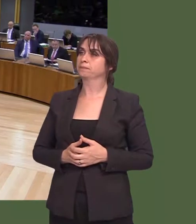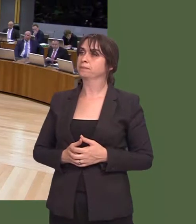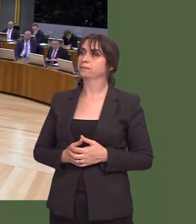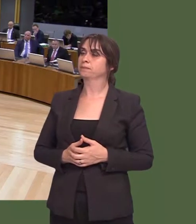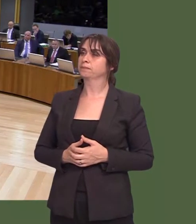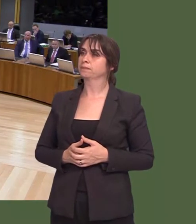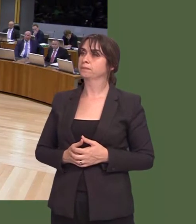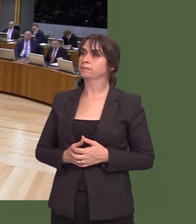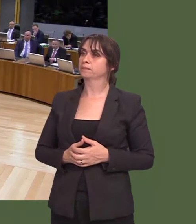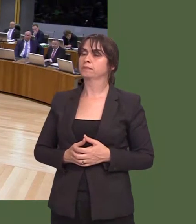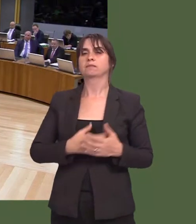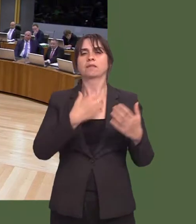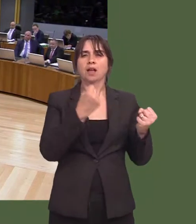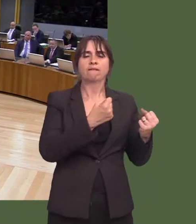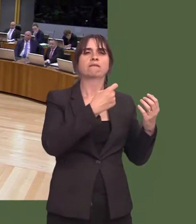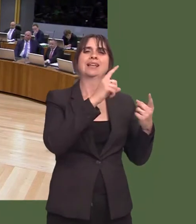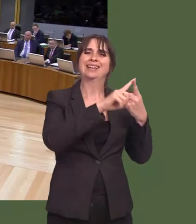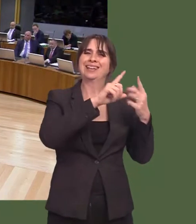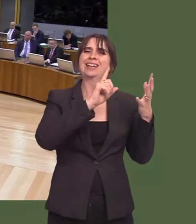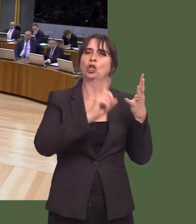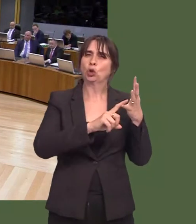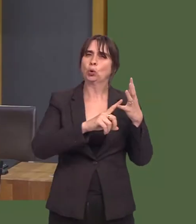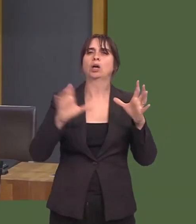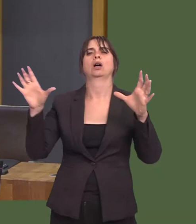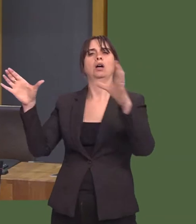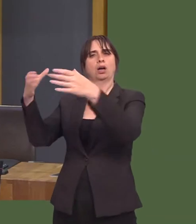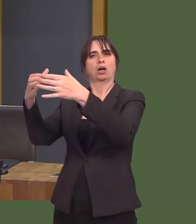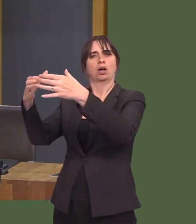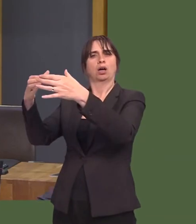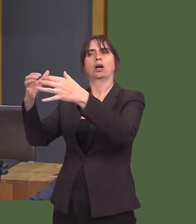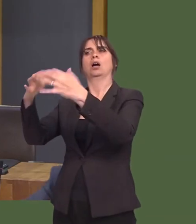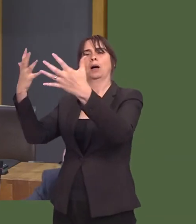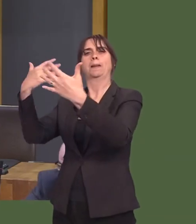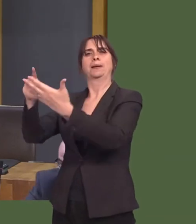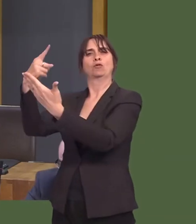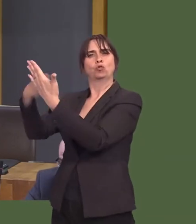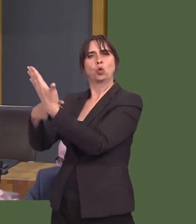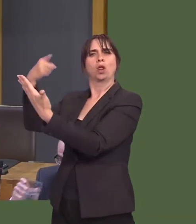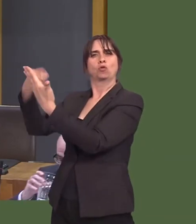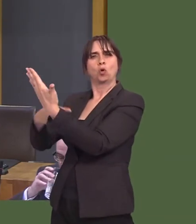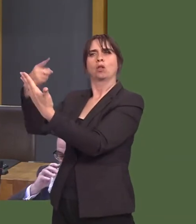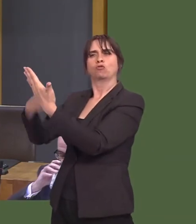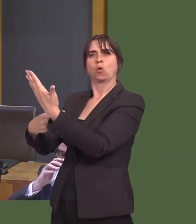gyfrifol am y trawsnewidiad rydym ni wedi ei weld yn ansawdd dwr nofio a glendid traethau